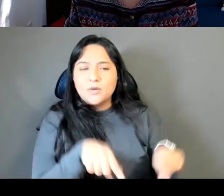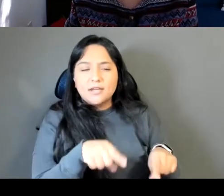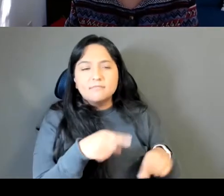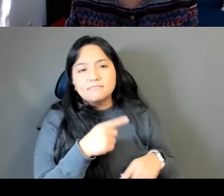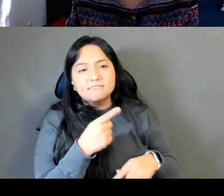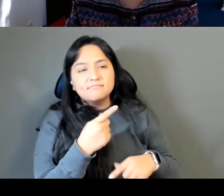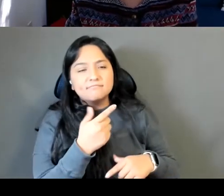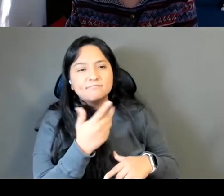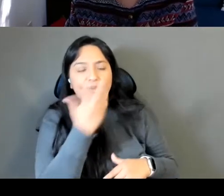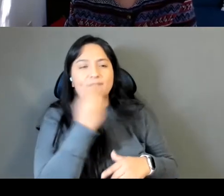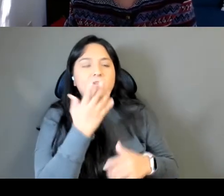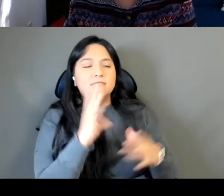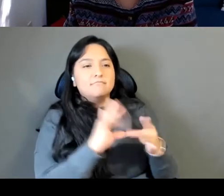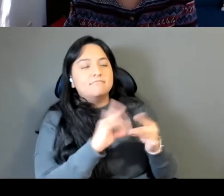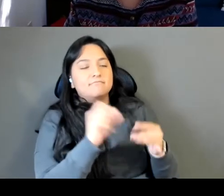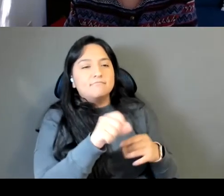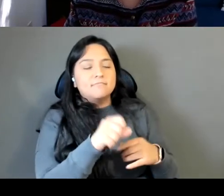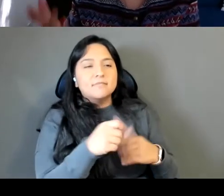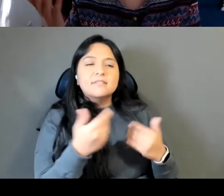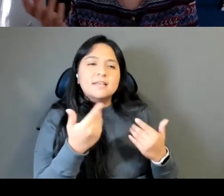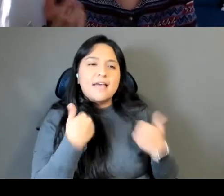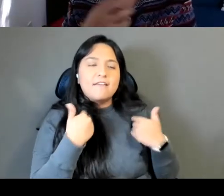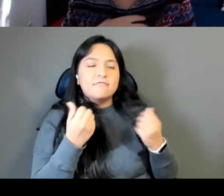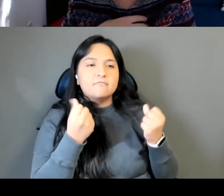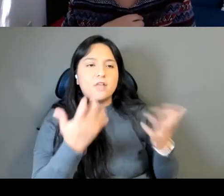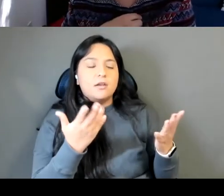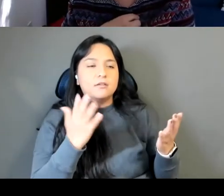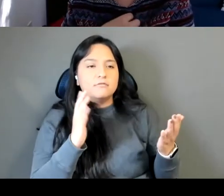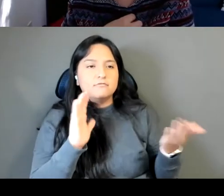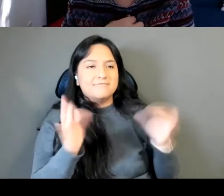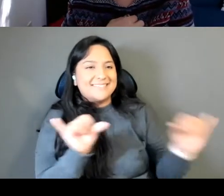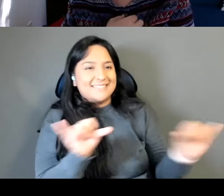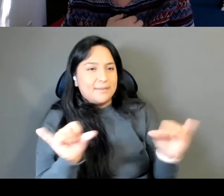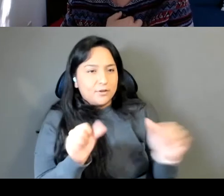There's a lot of similarities between Thai Buddhist animism and for me, I'm hearing right